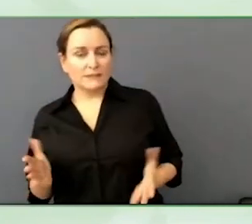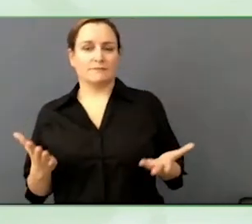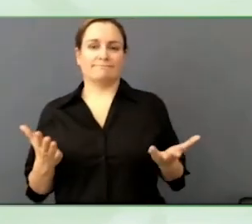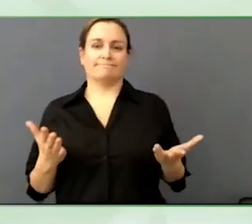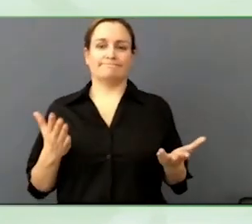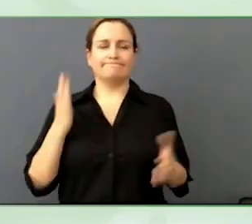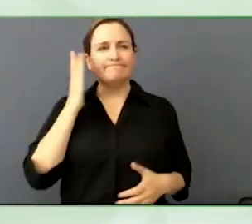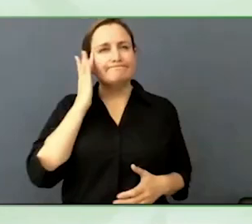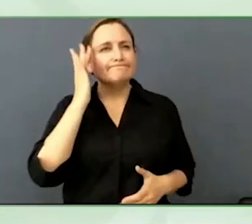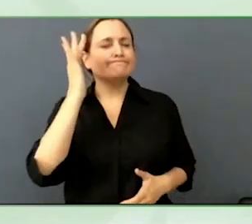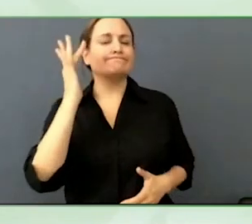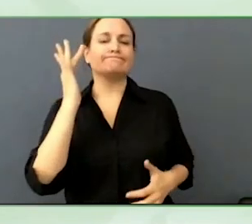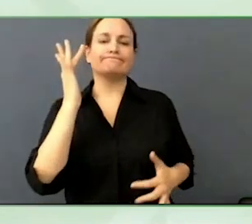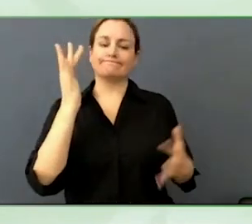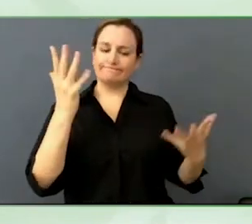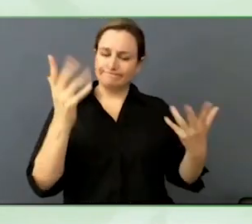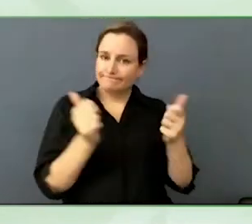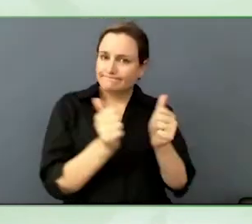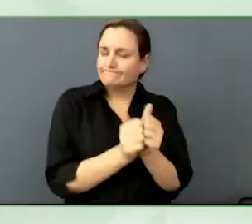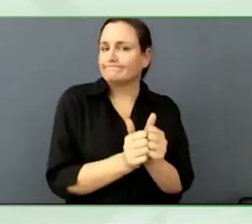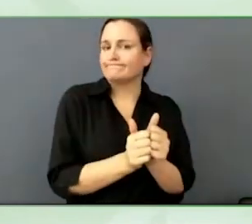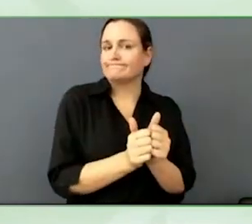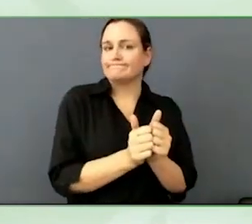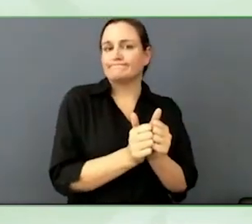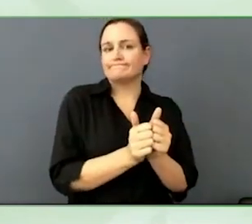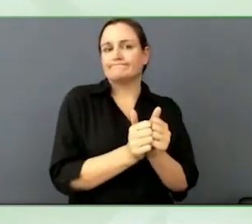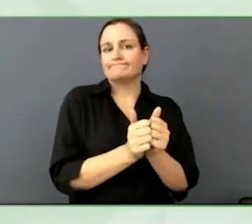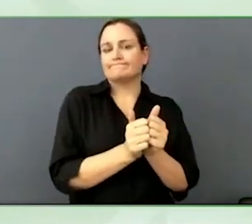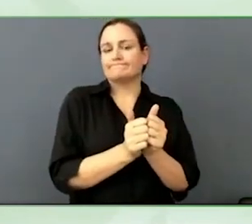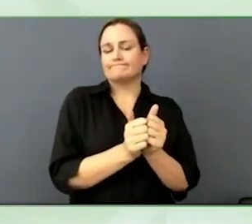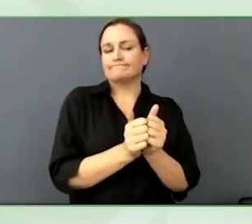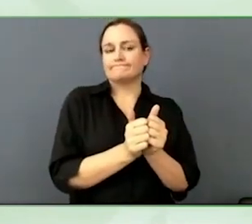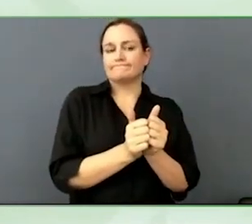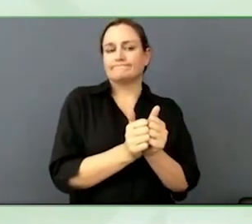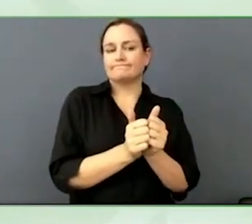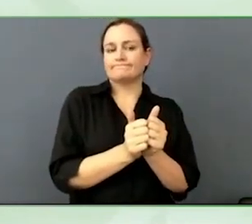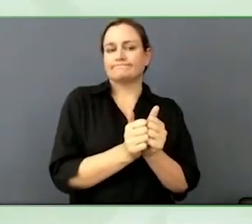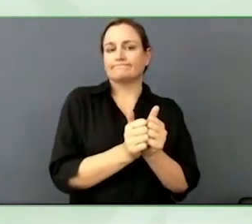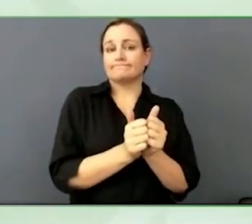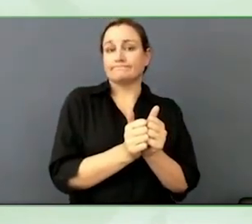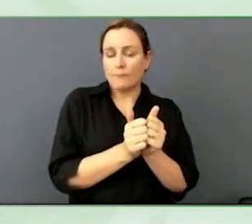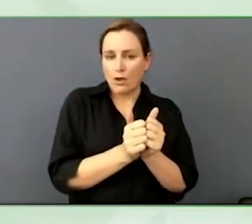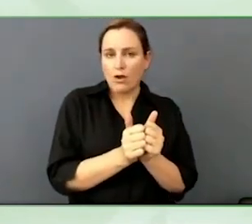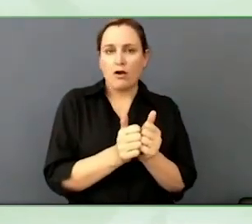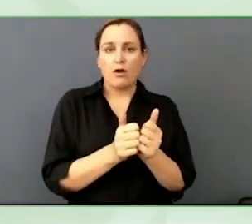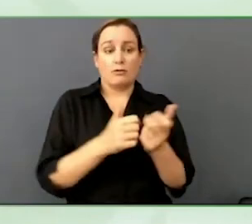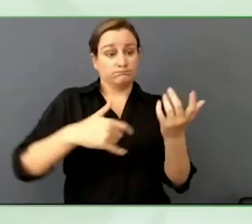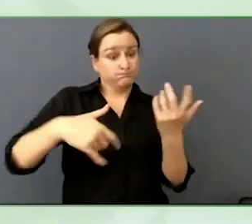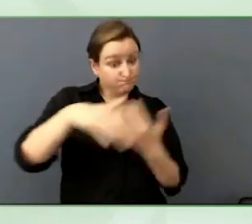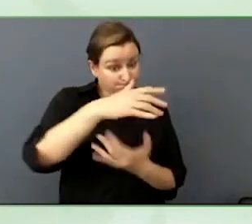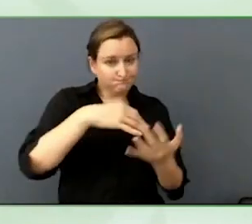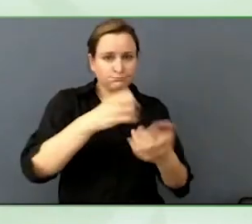That has to be built in, into a production so to speak. And we all know the half-time show is a production.